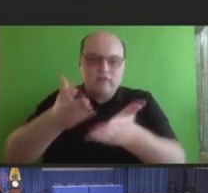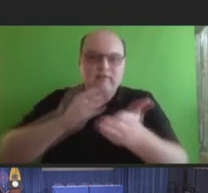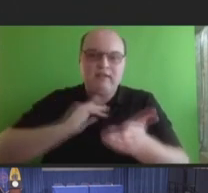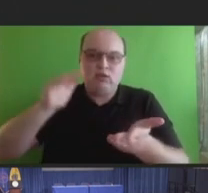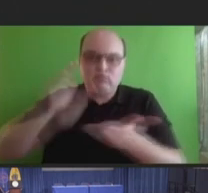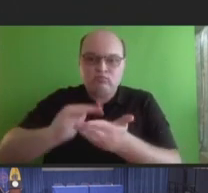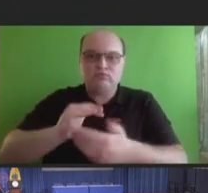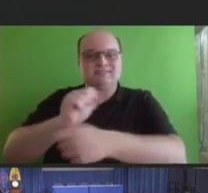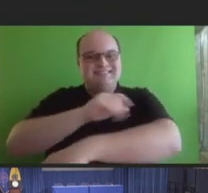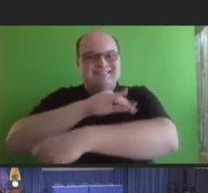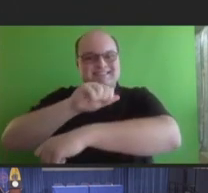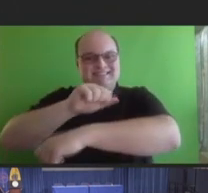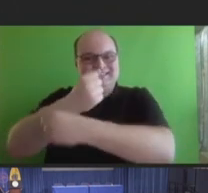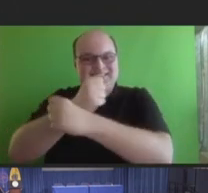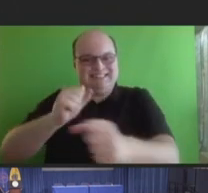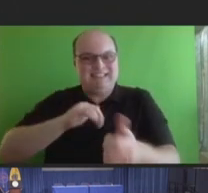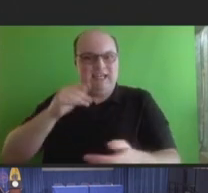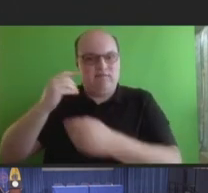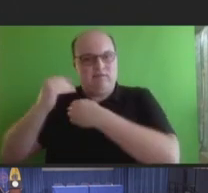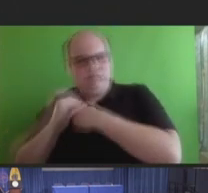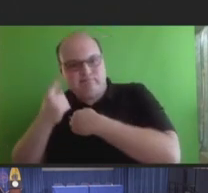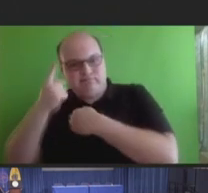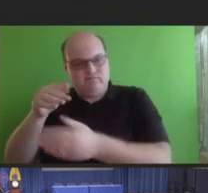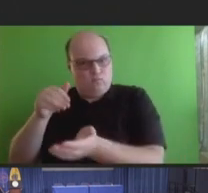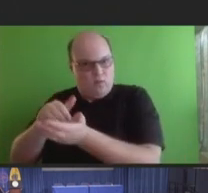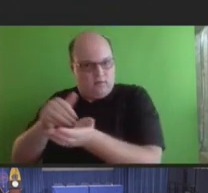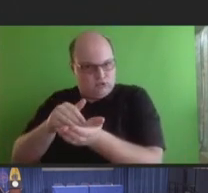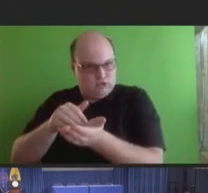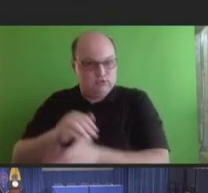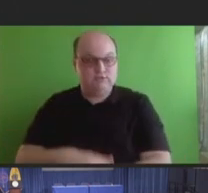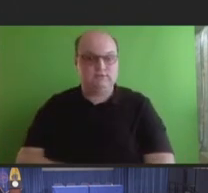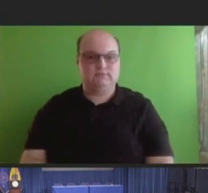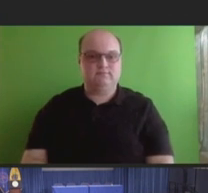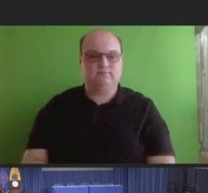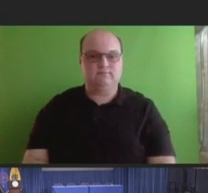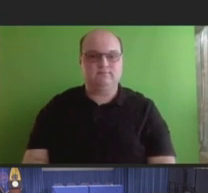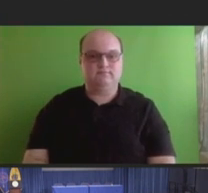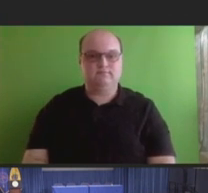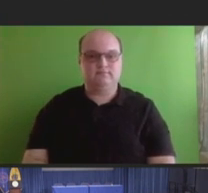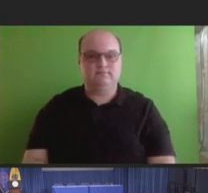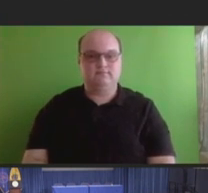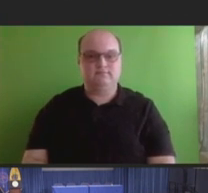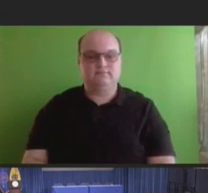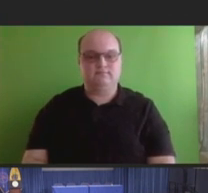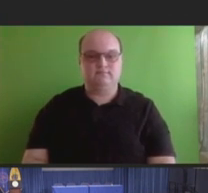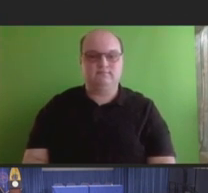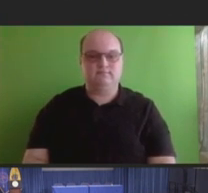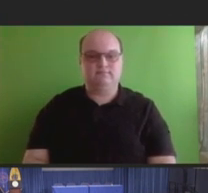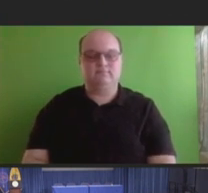burden on healthcare providers; methods to facilitate the timely exchange of vaccine